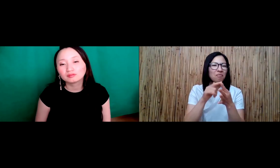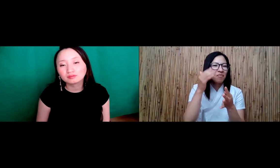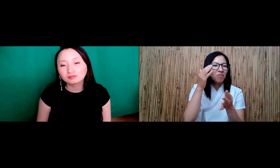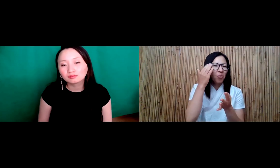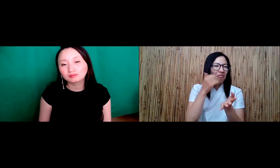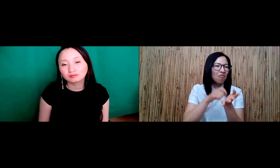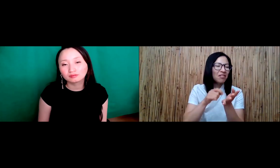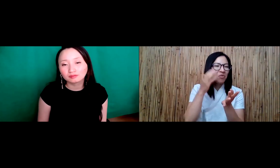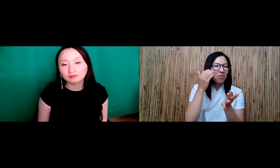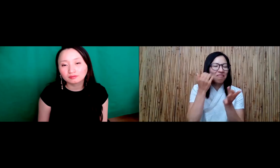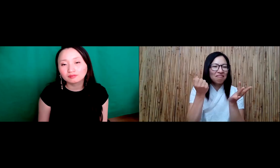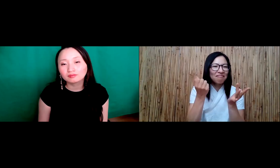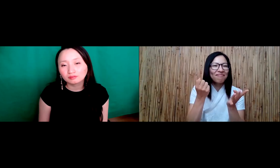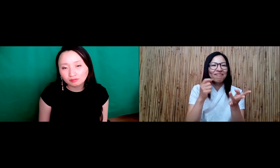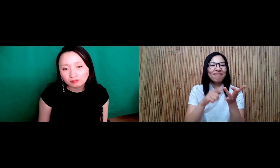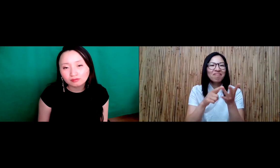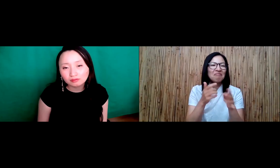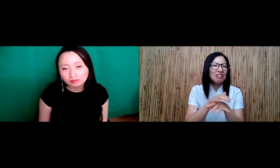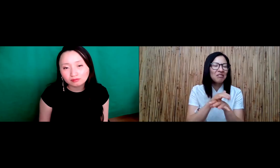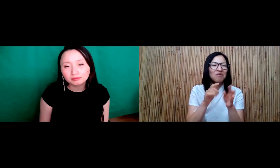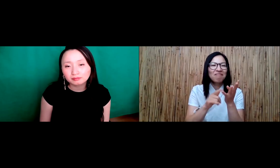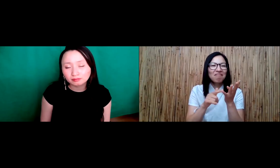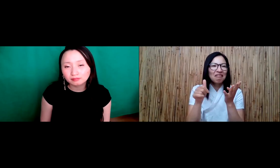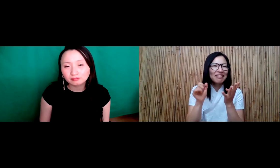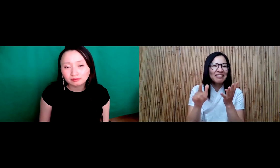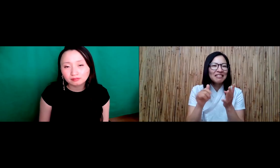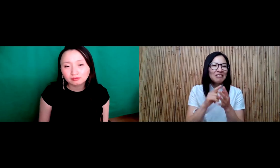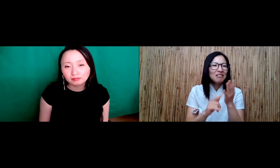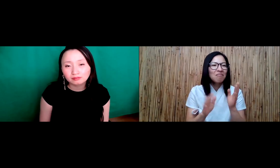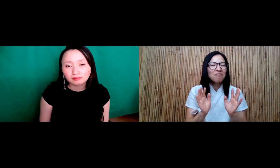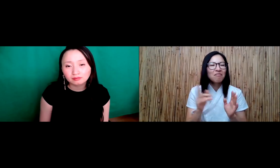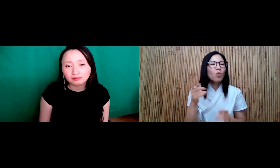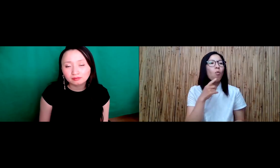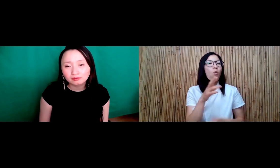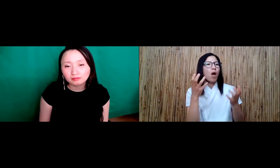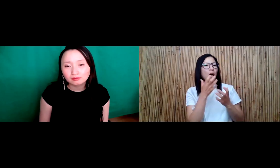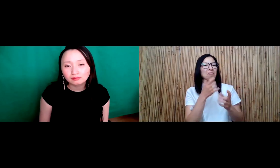You know I you know when it comes to you know, all the